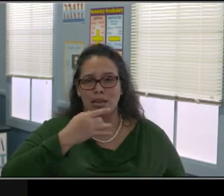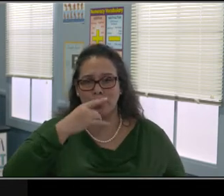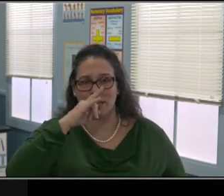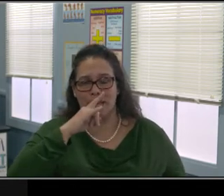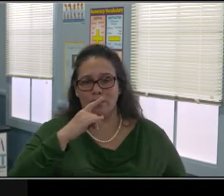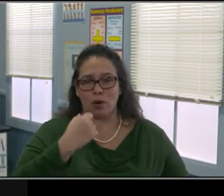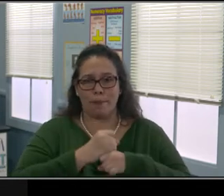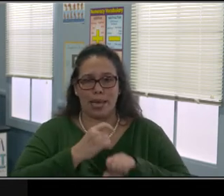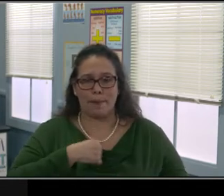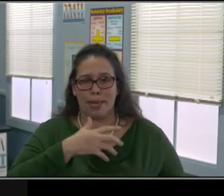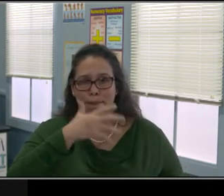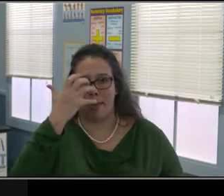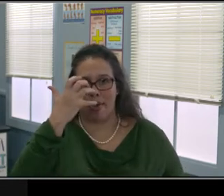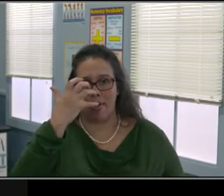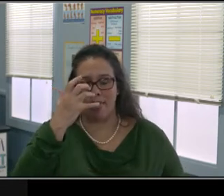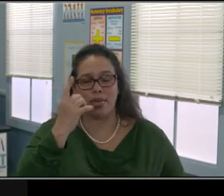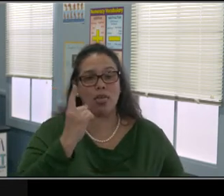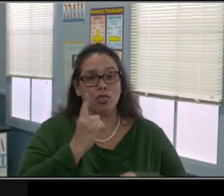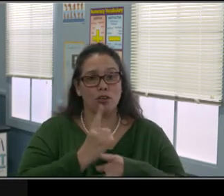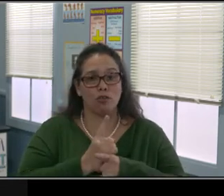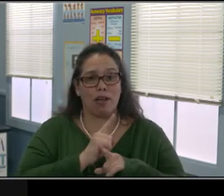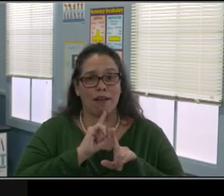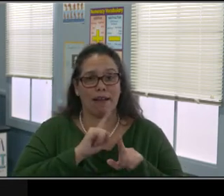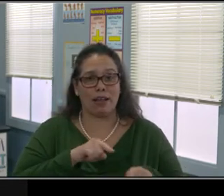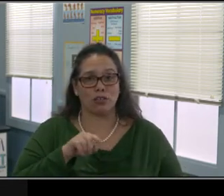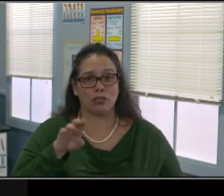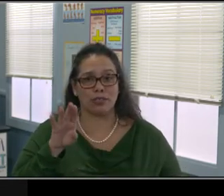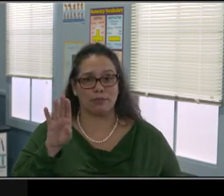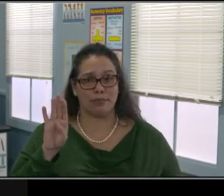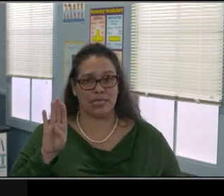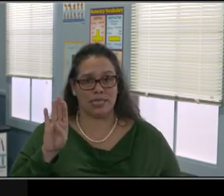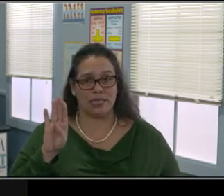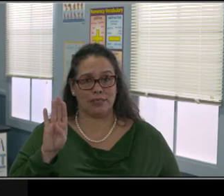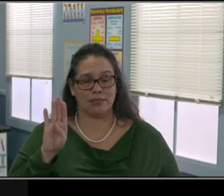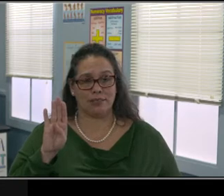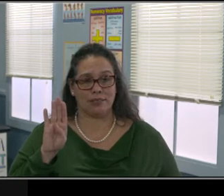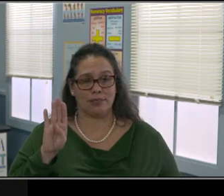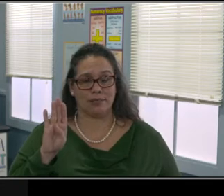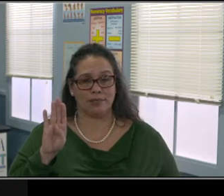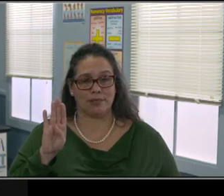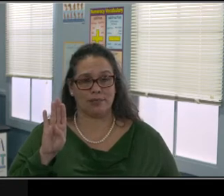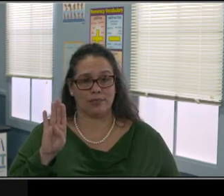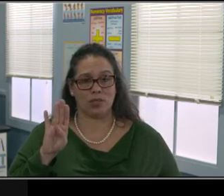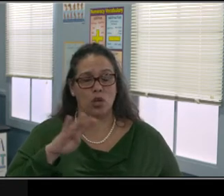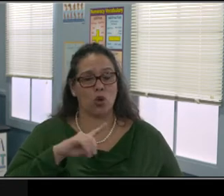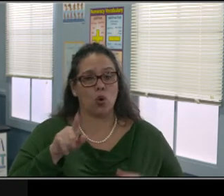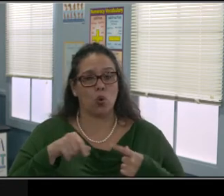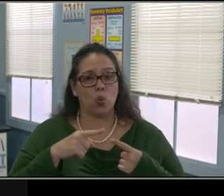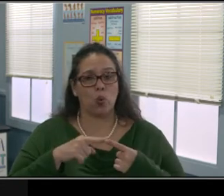Now setting limits is a positive thing, okay? It is a positive thing.